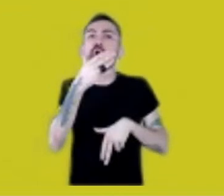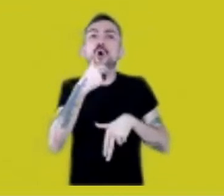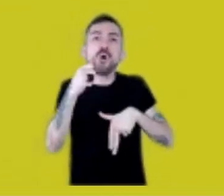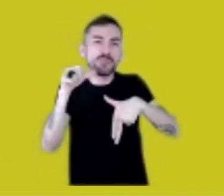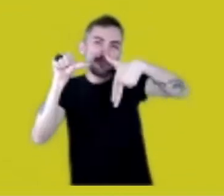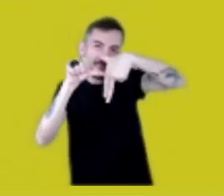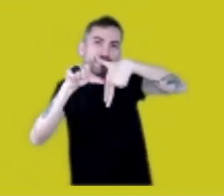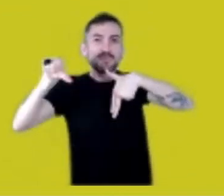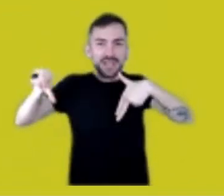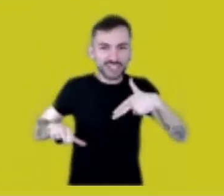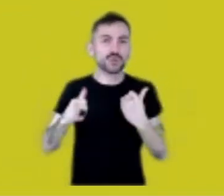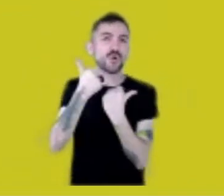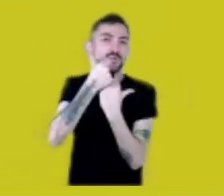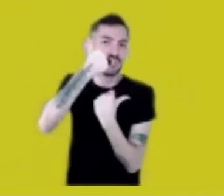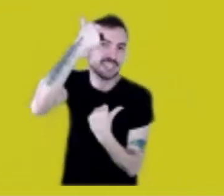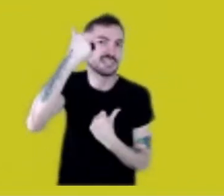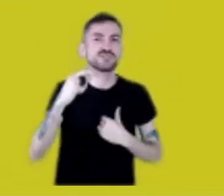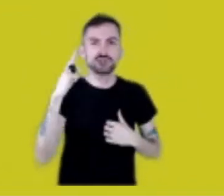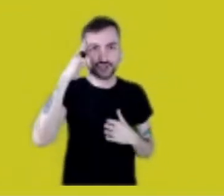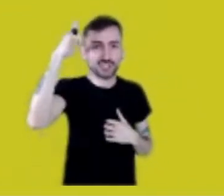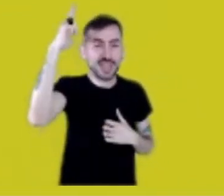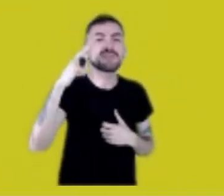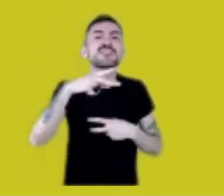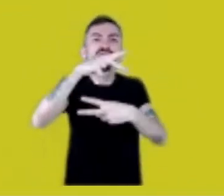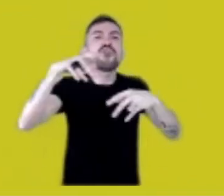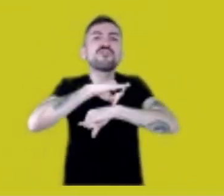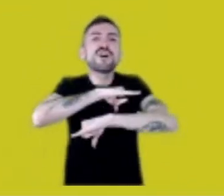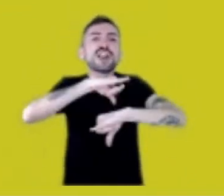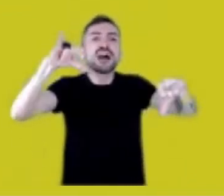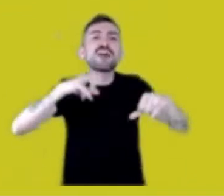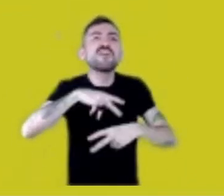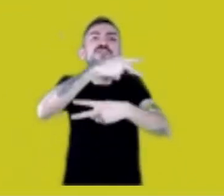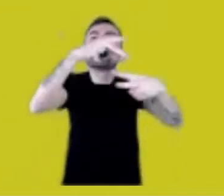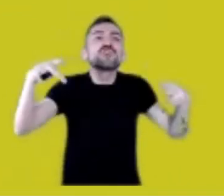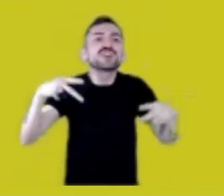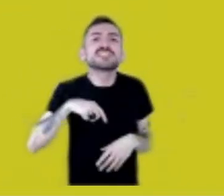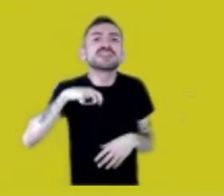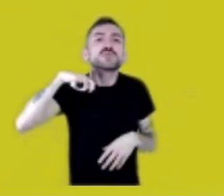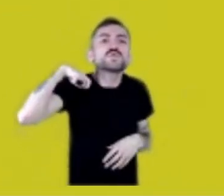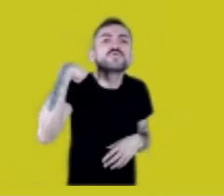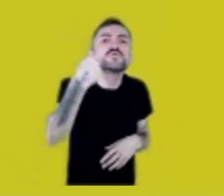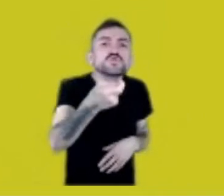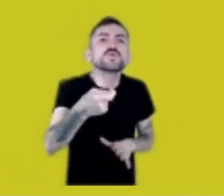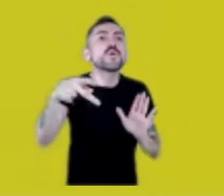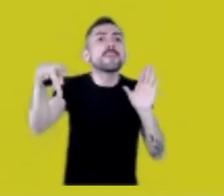delegation chiefs: you don’t have legitimacy to create a law